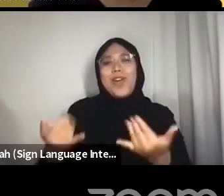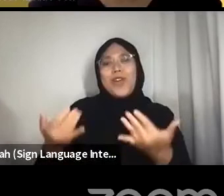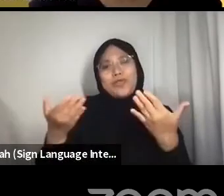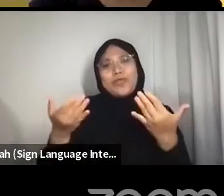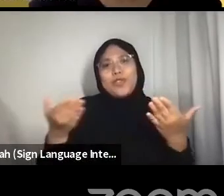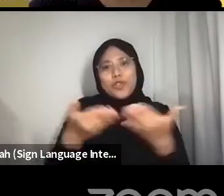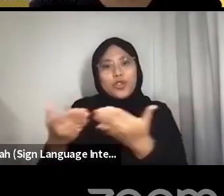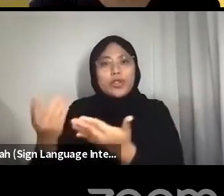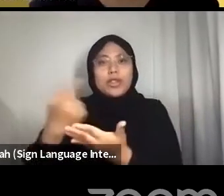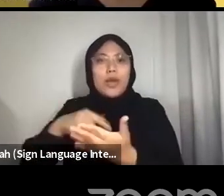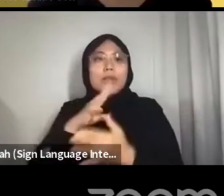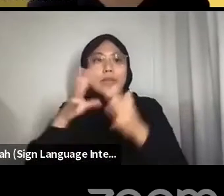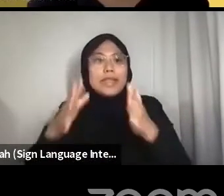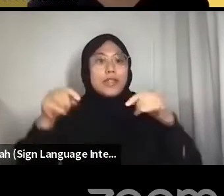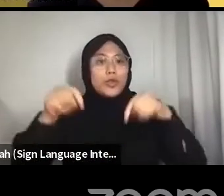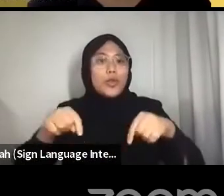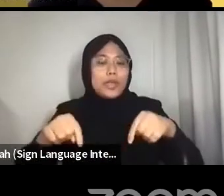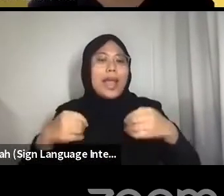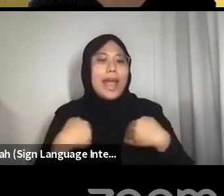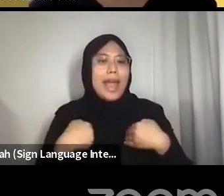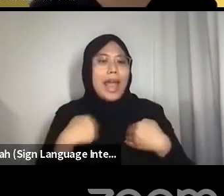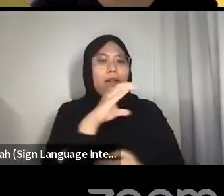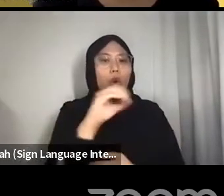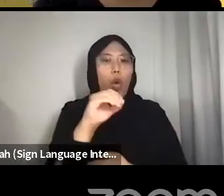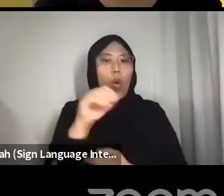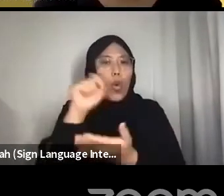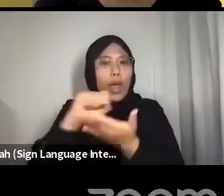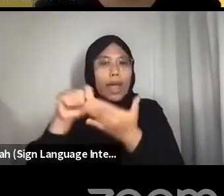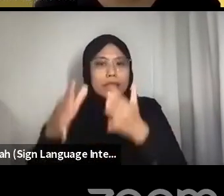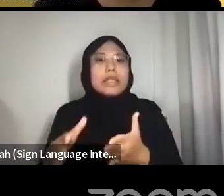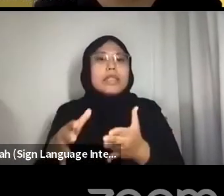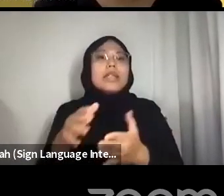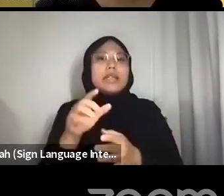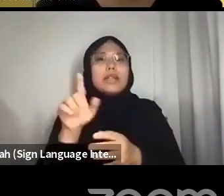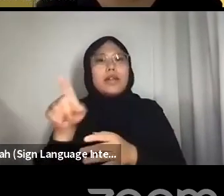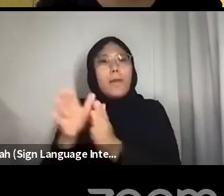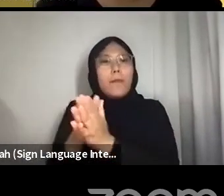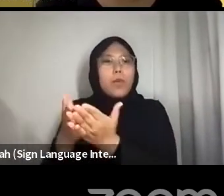We have the co-editor of Making Kin, Esther Vincent.